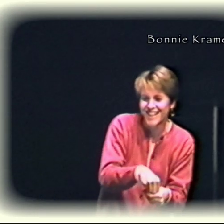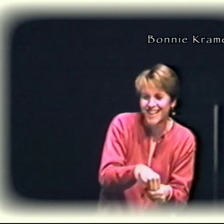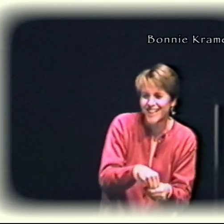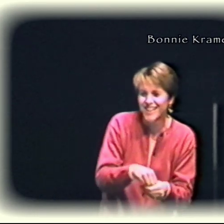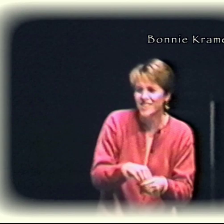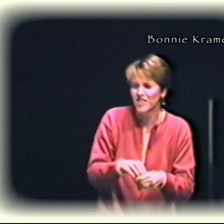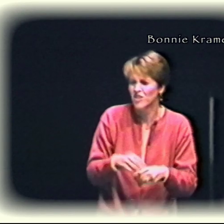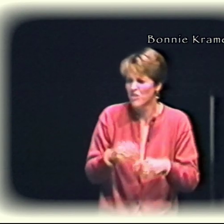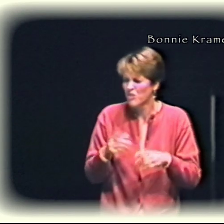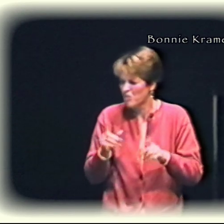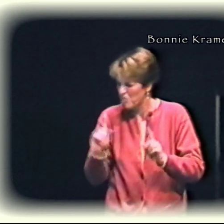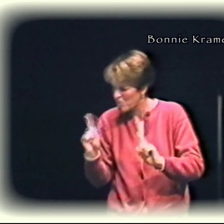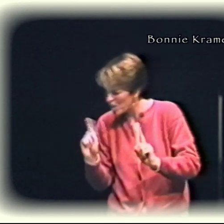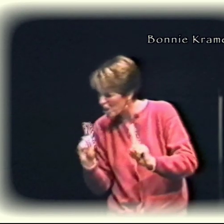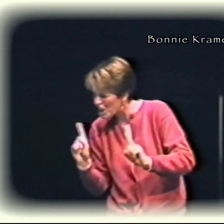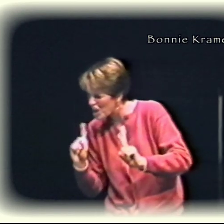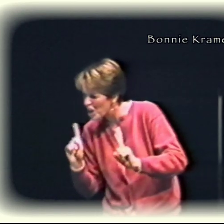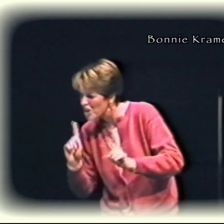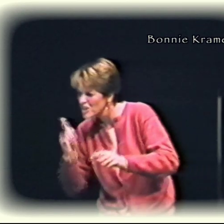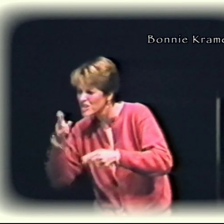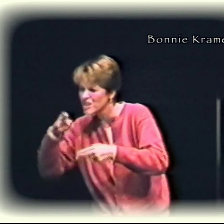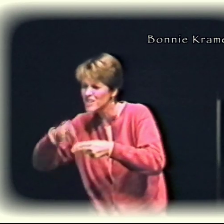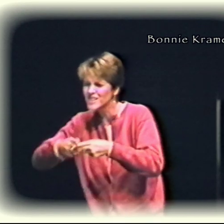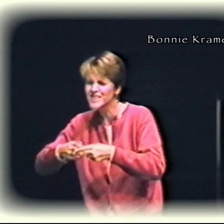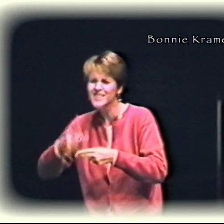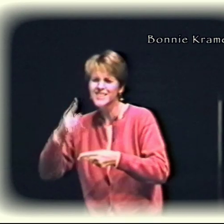and set up ASL literature programs.